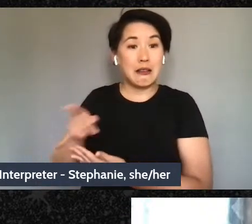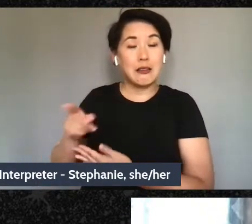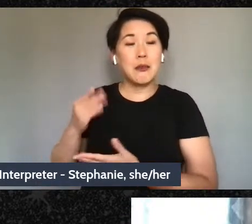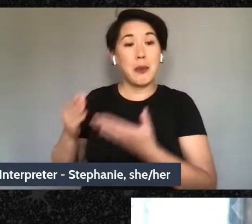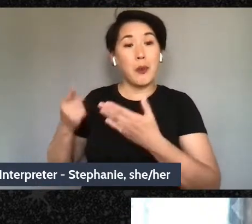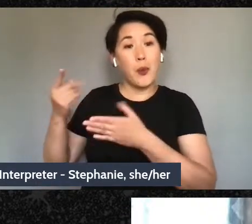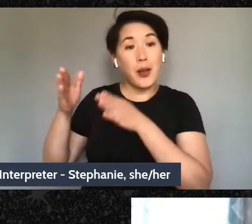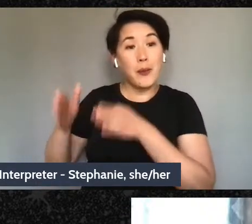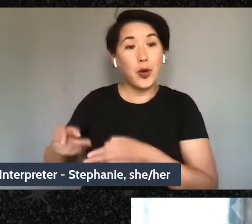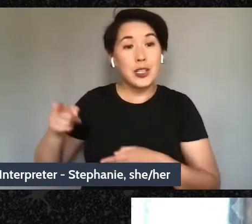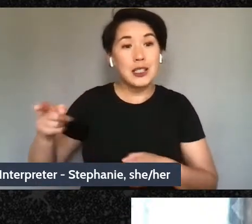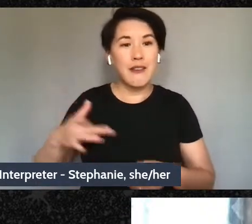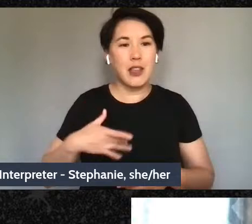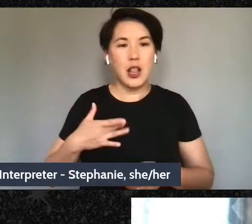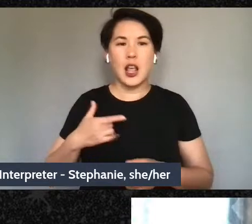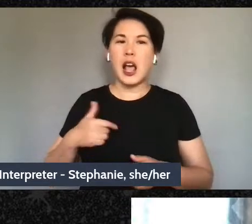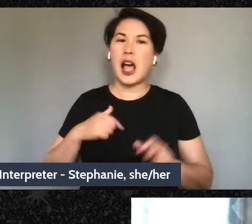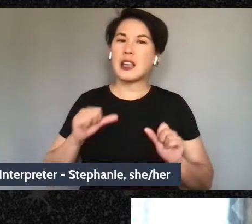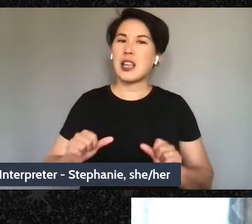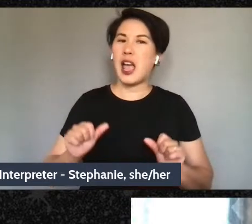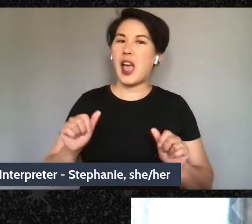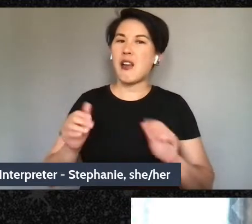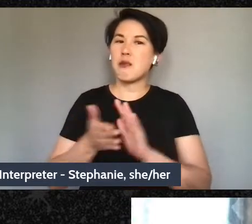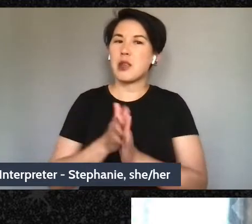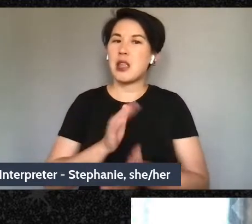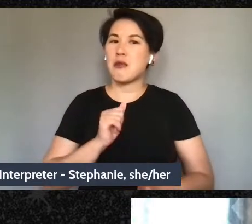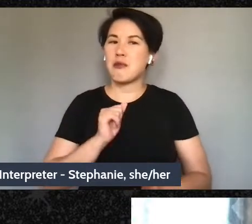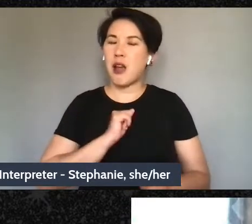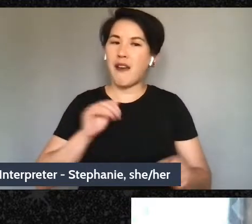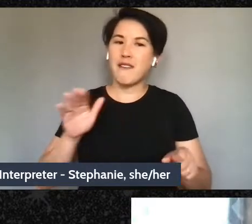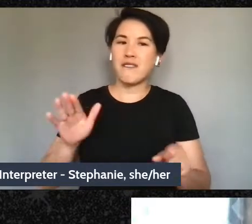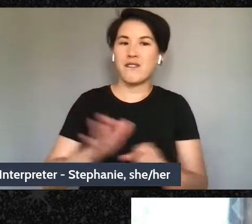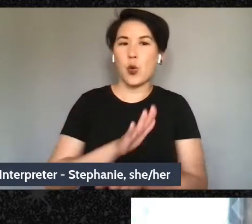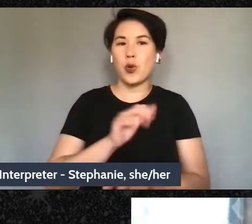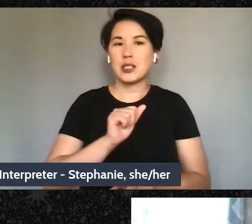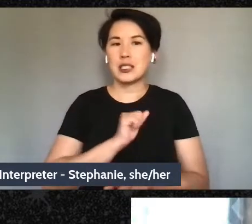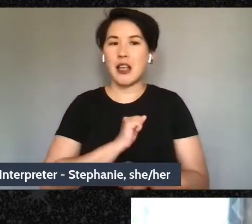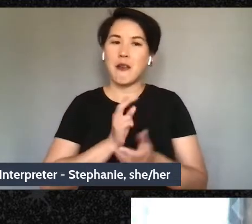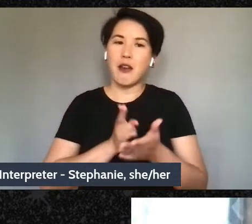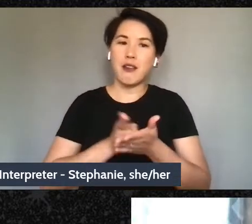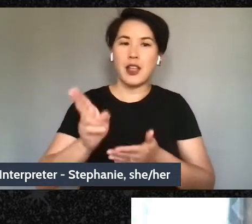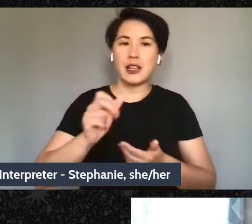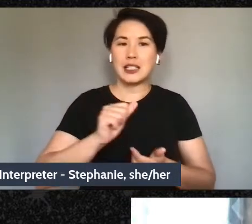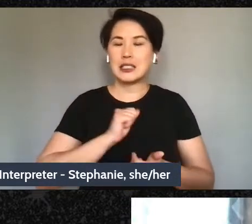could be my fullest most authentic self, and they'll help me get my mind off of all the bad